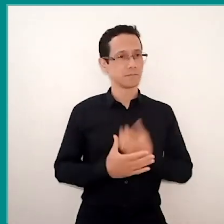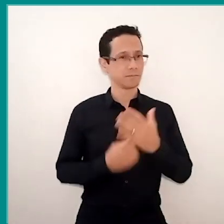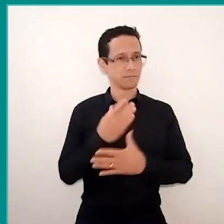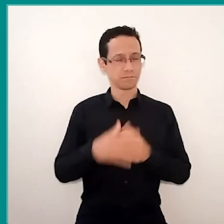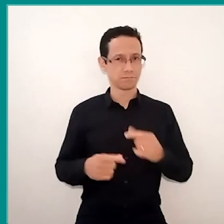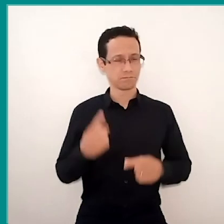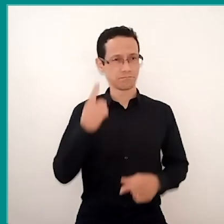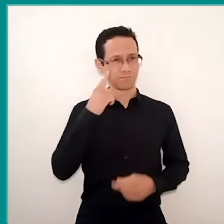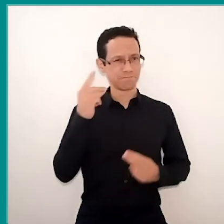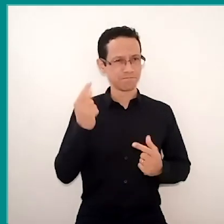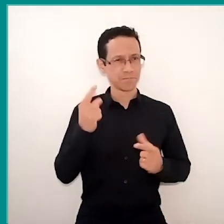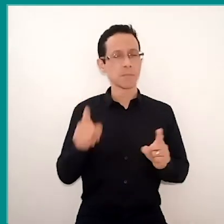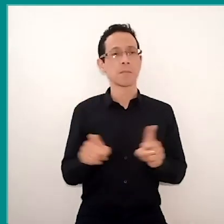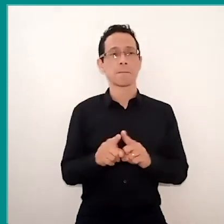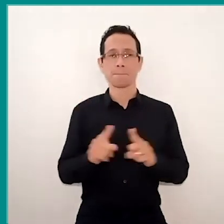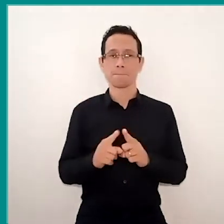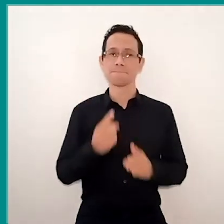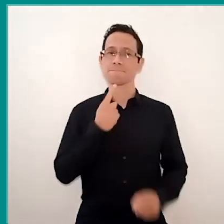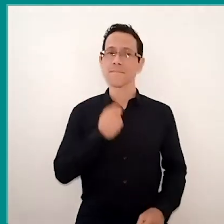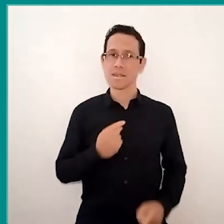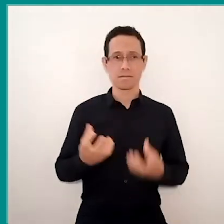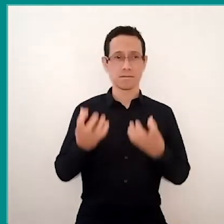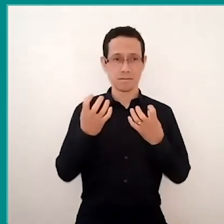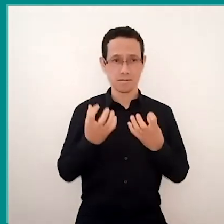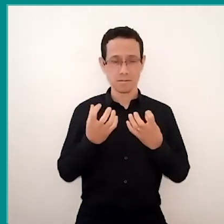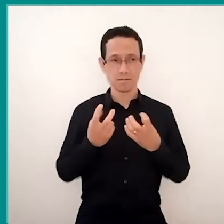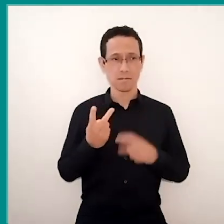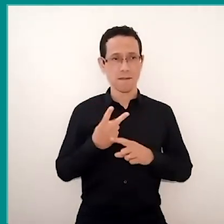and searching to renovate spaces,